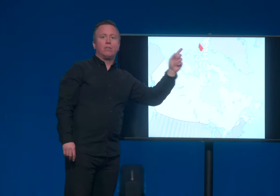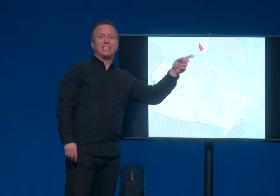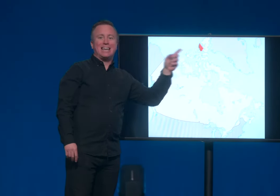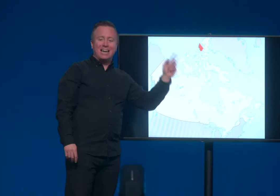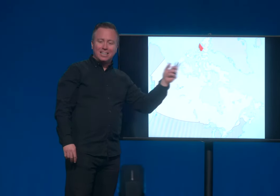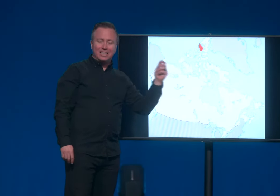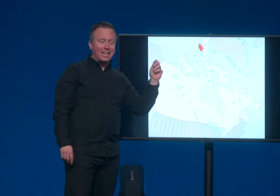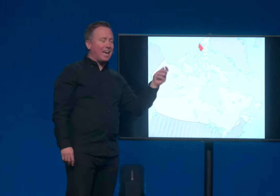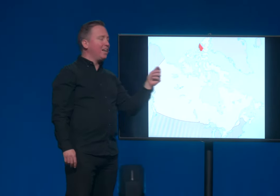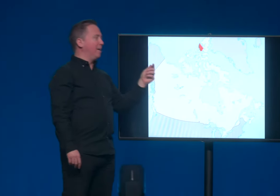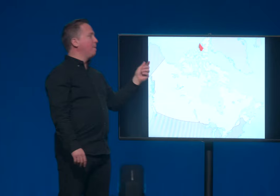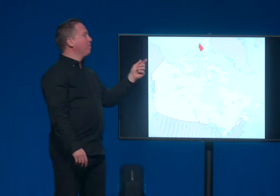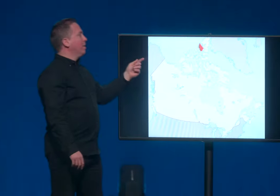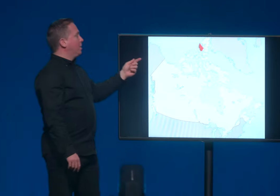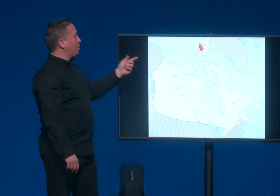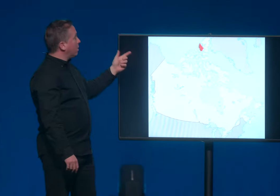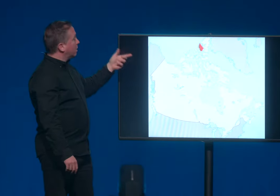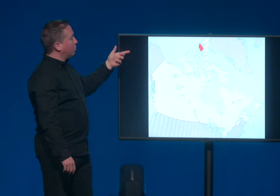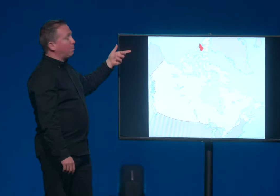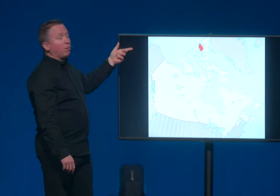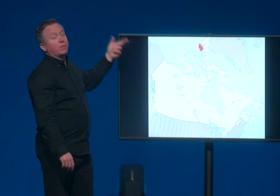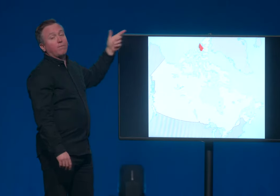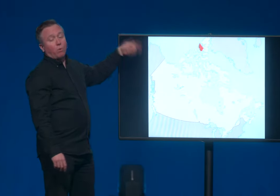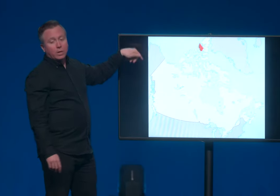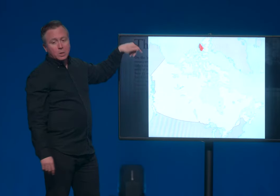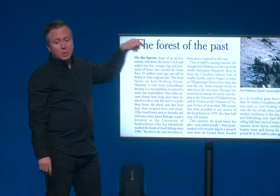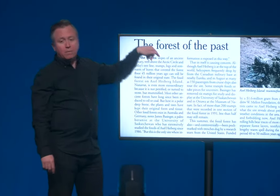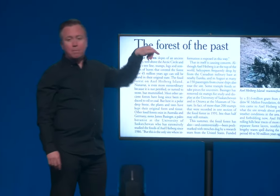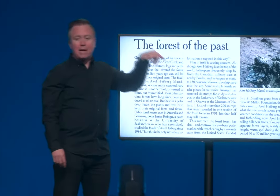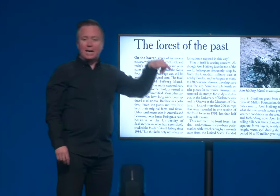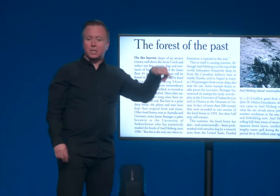on this island in Canada, this article reports Forests of the past.